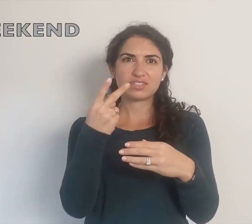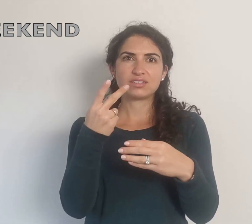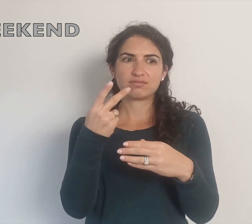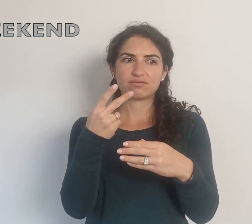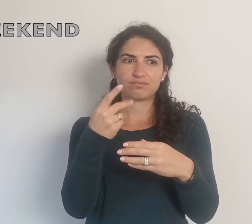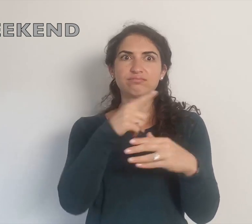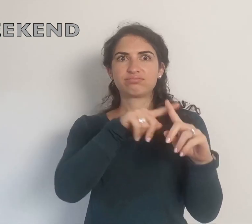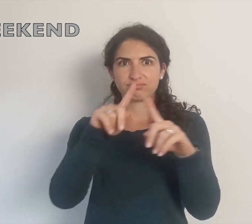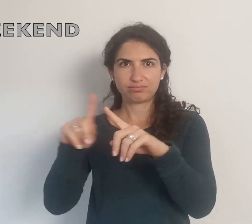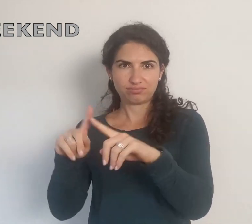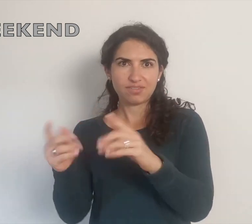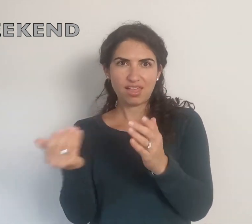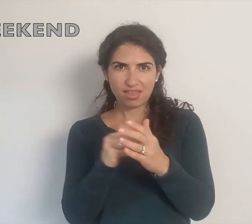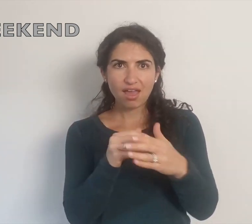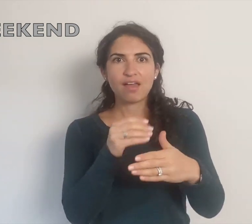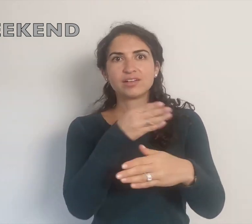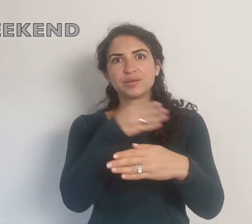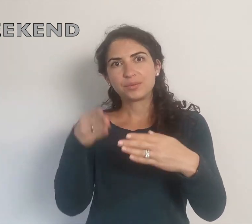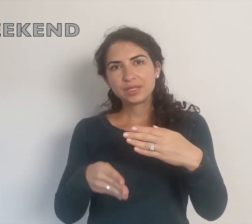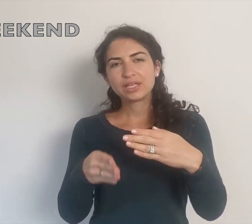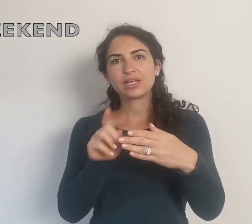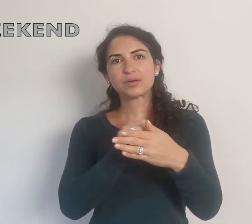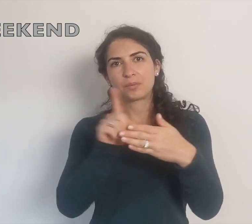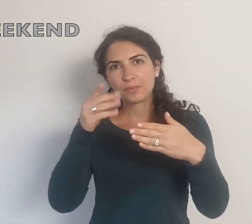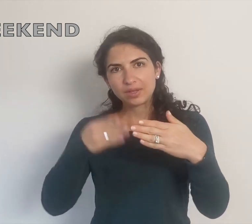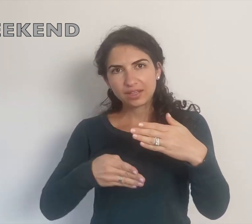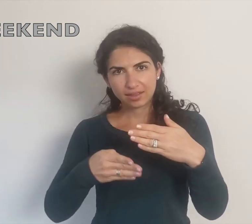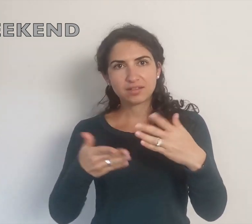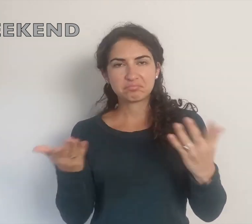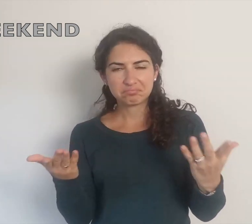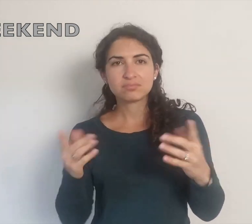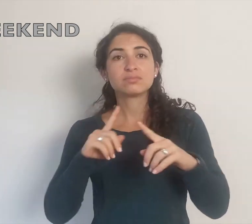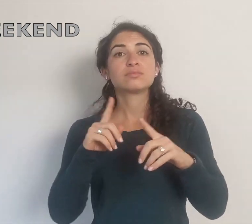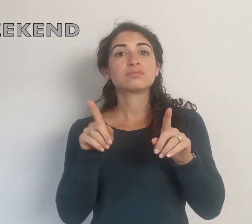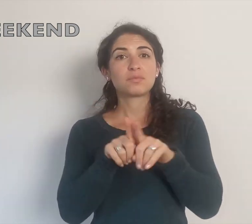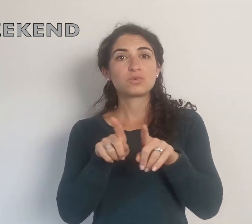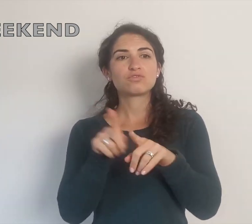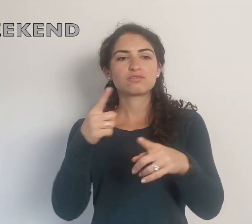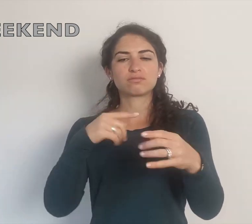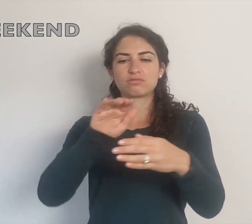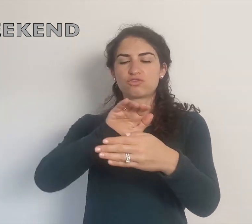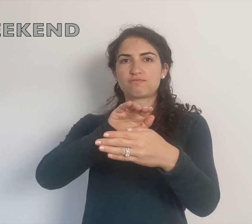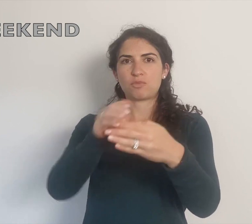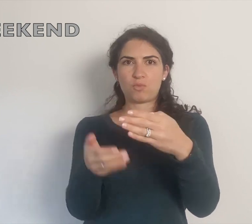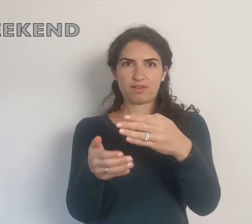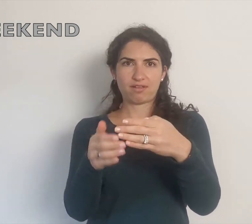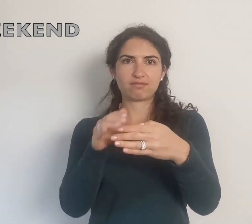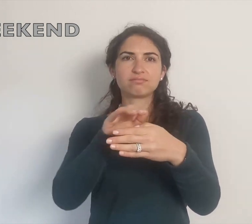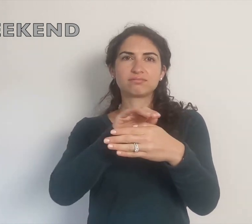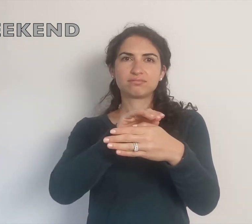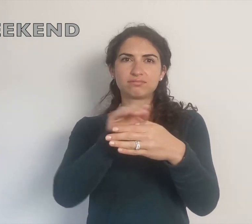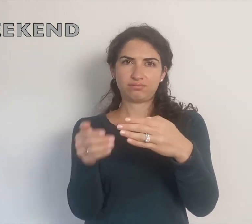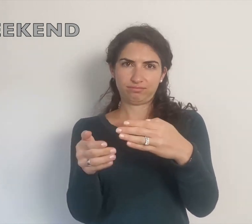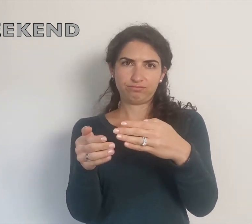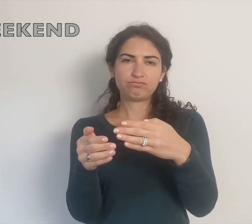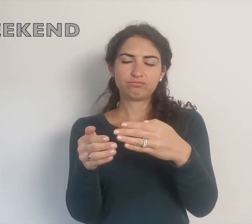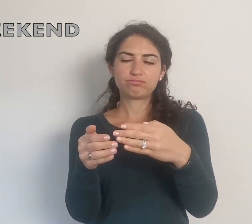I've seen it again different ways: weekend, weekend, and also where the hand curves over.